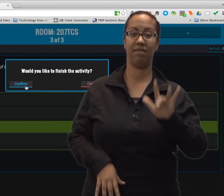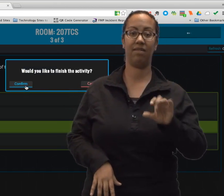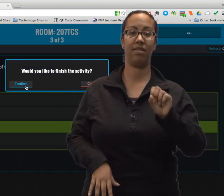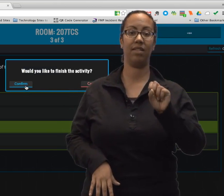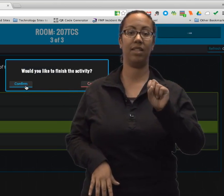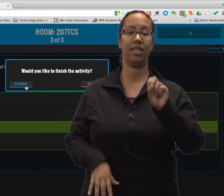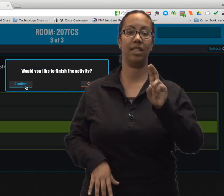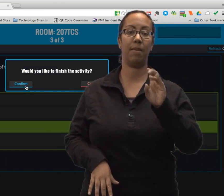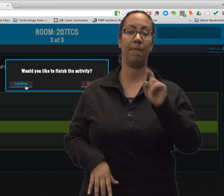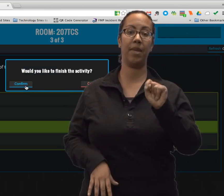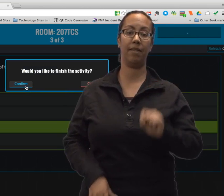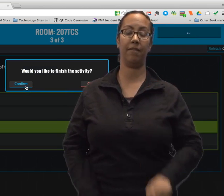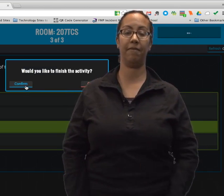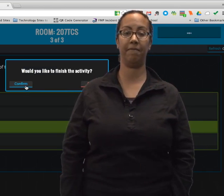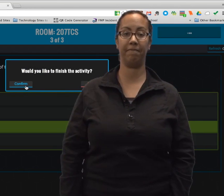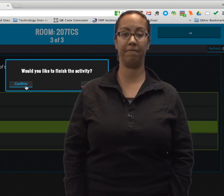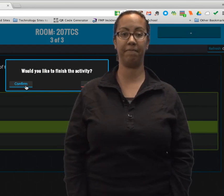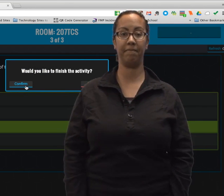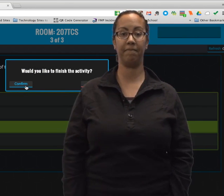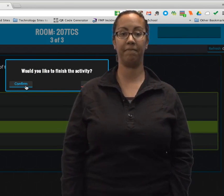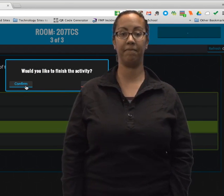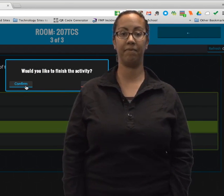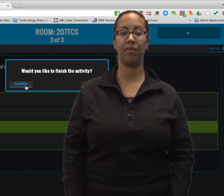When students are done with that, then they'll click Submit.